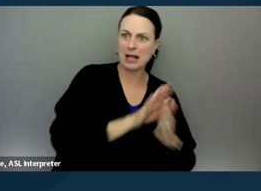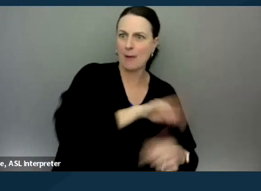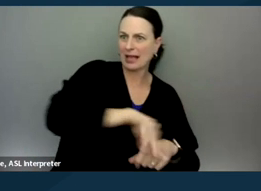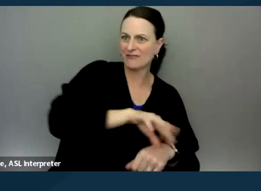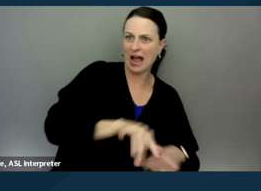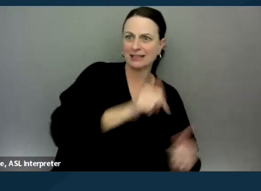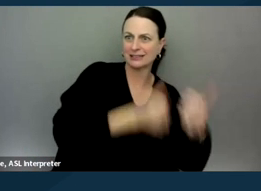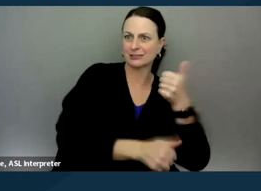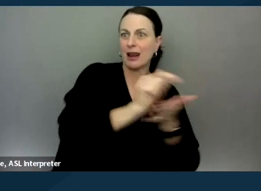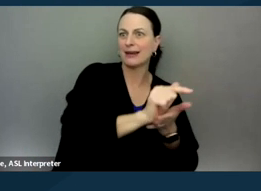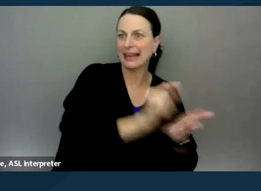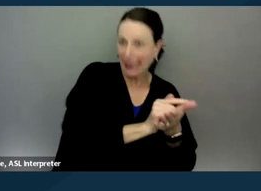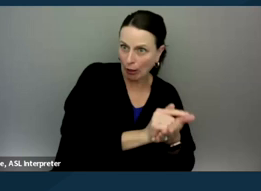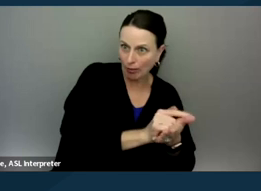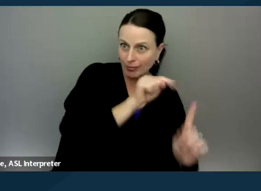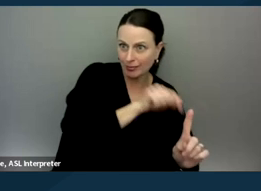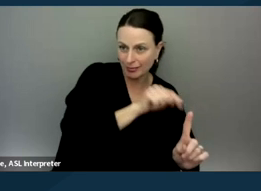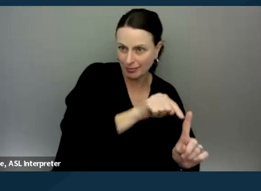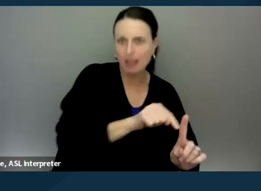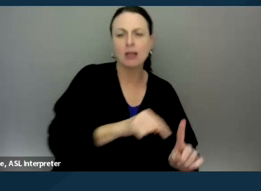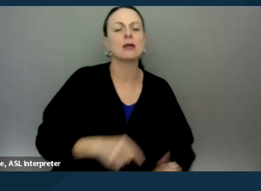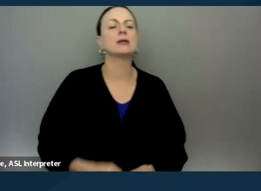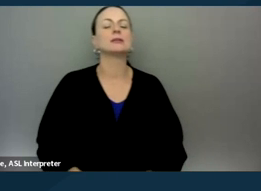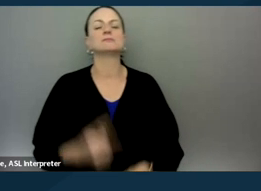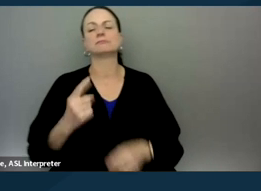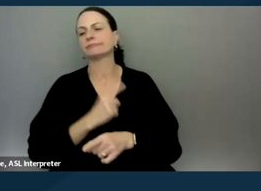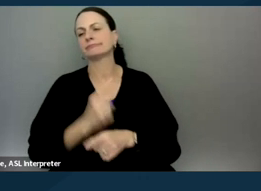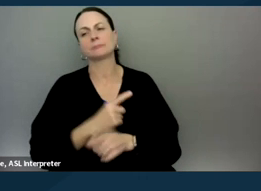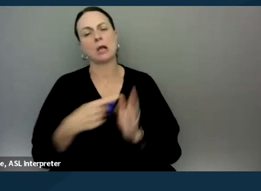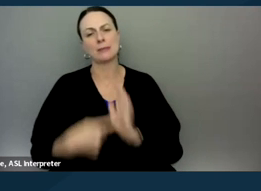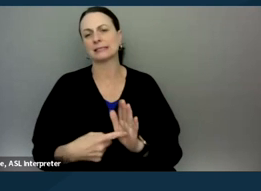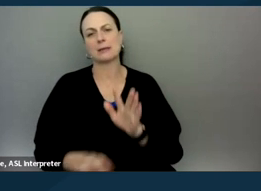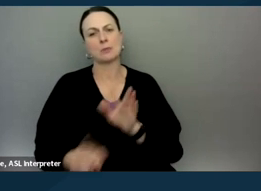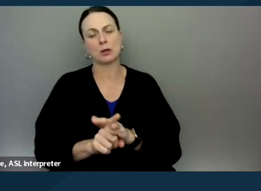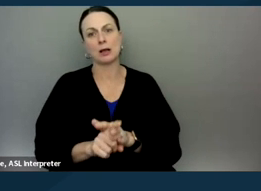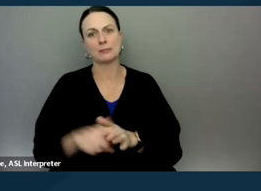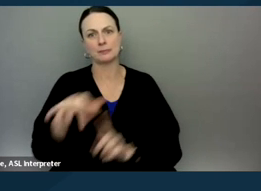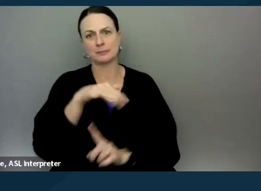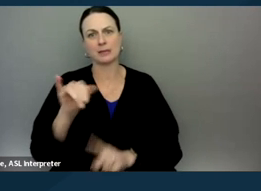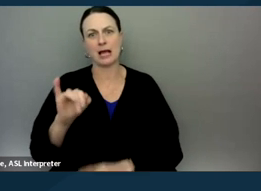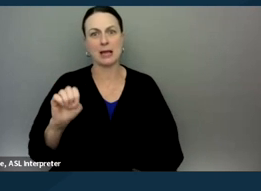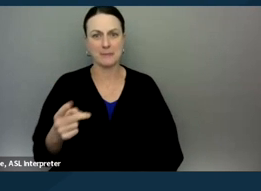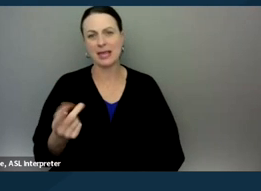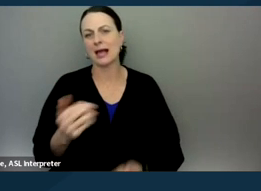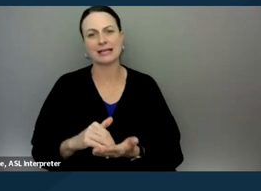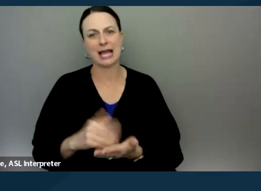So one really good example happens in the context of IEPs. And again, we're just using this as an example